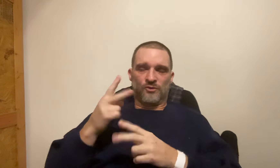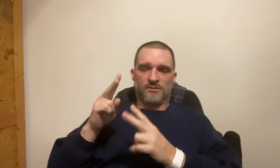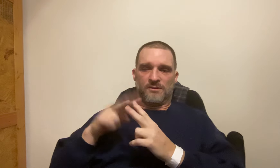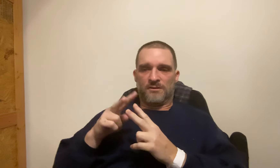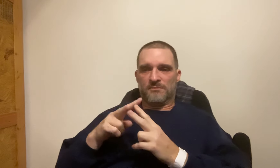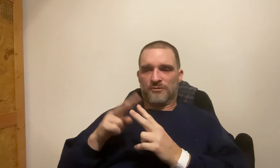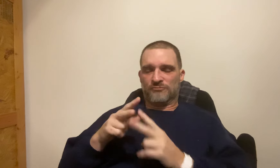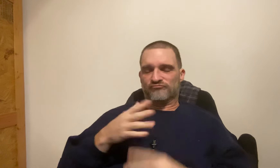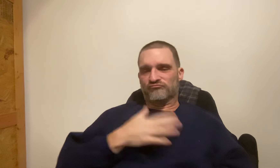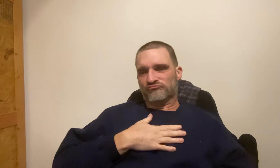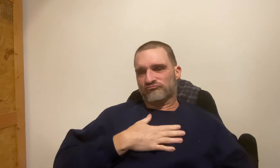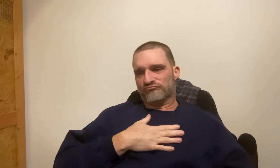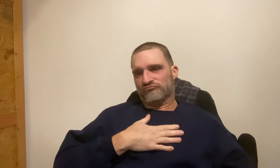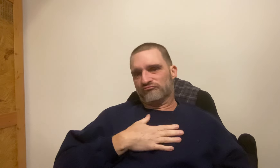I was glad that I had an impact that helped these 2 couple get saved.